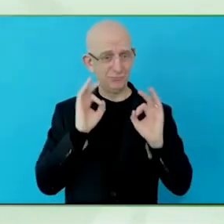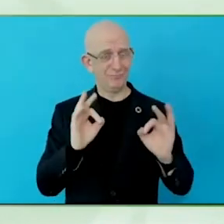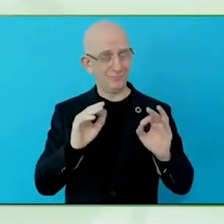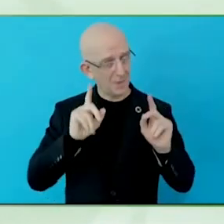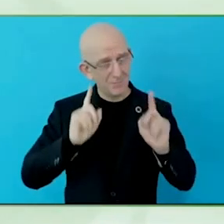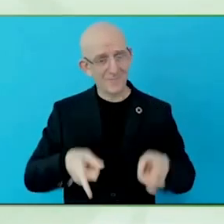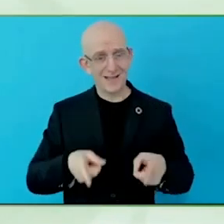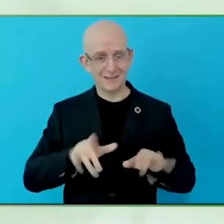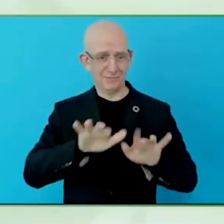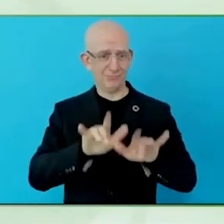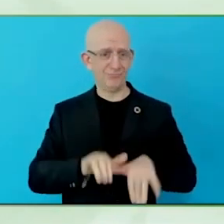What is next?